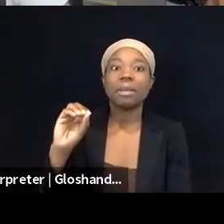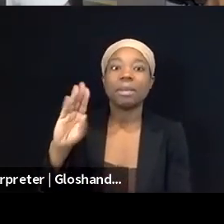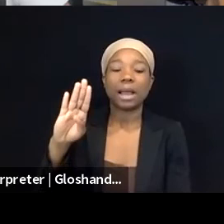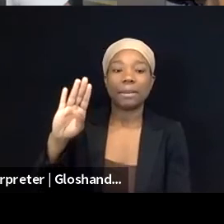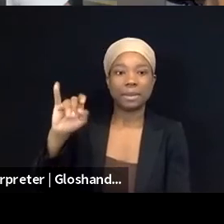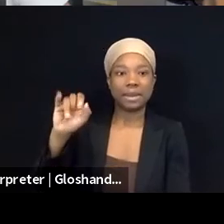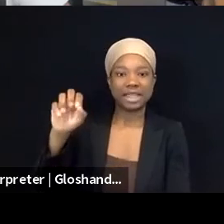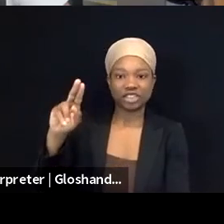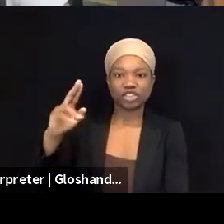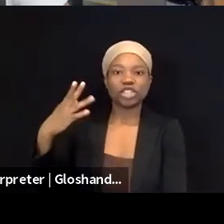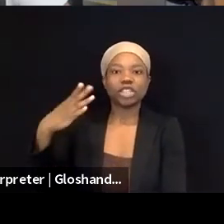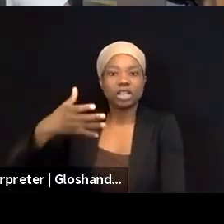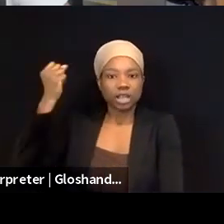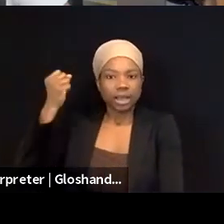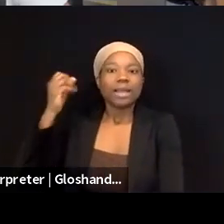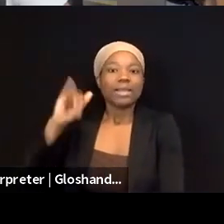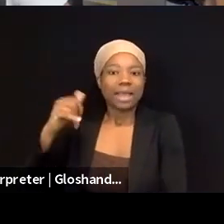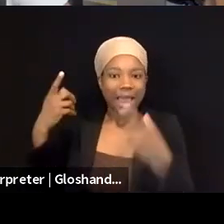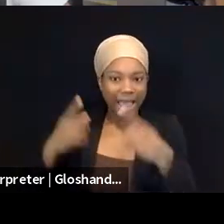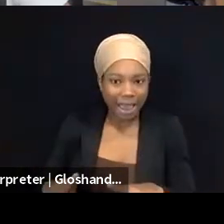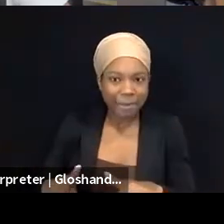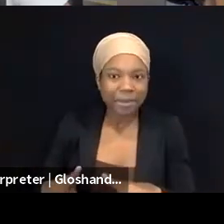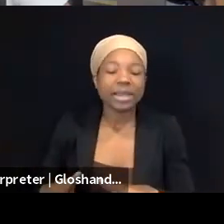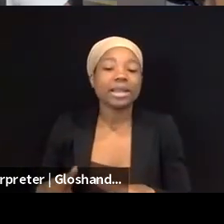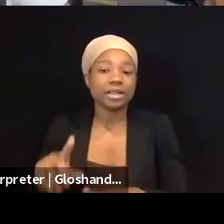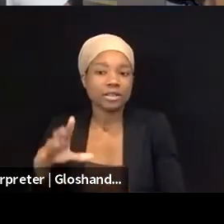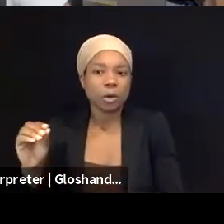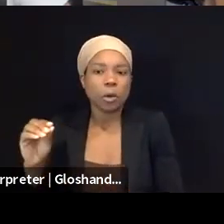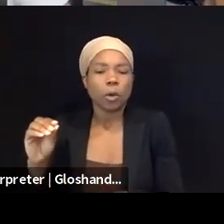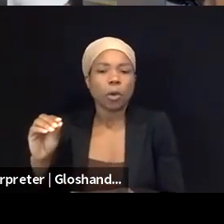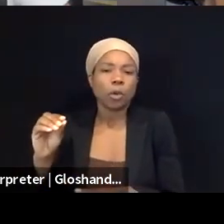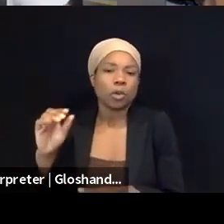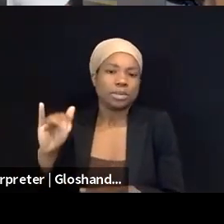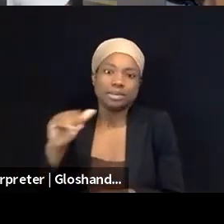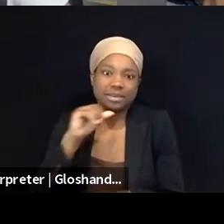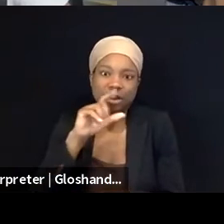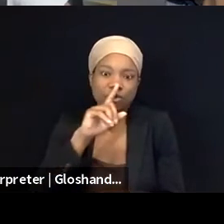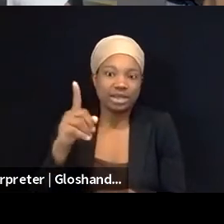outlets, which was hardly existing before. So, all of this, I think, created the pressure,